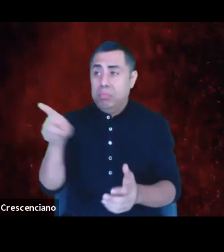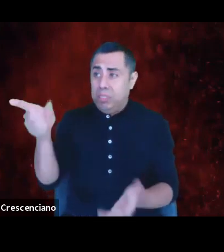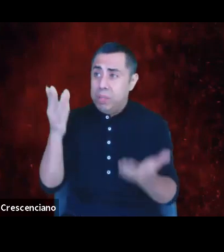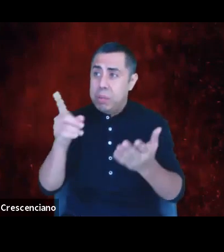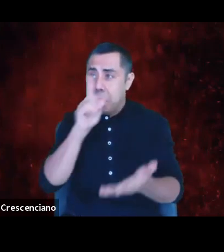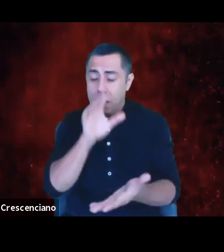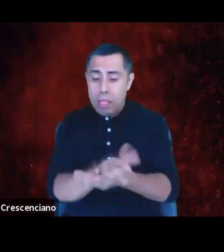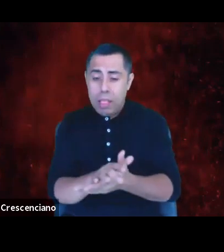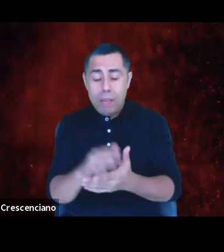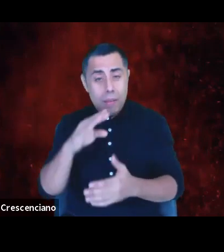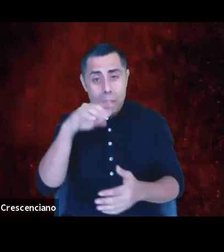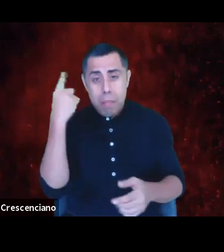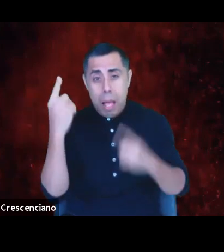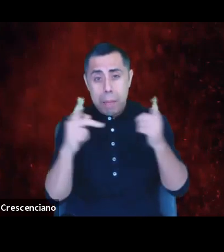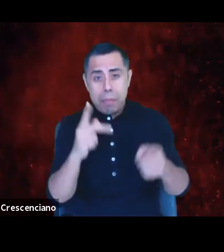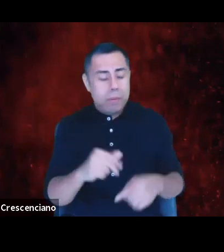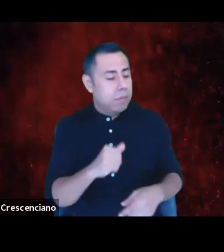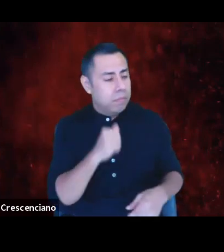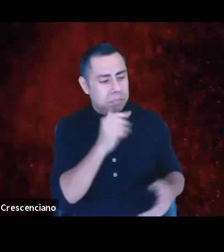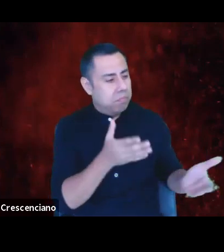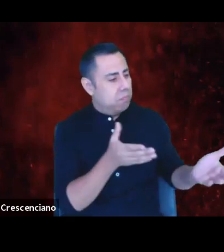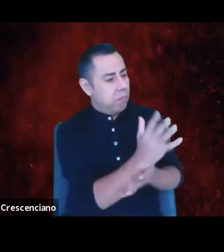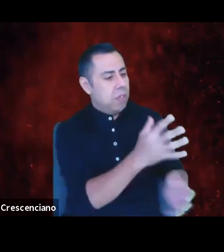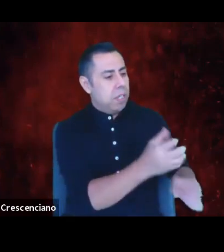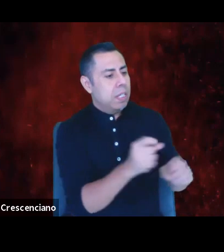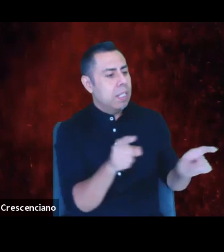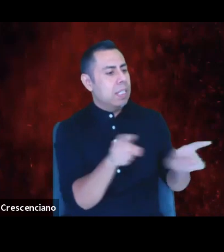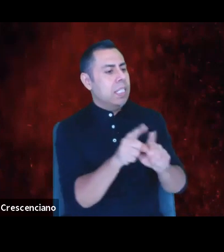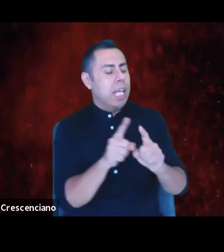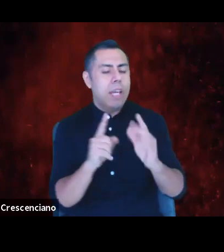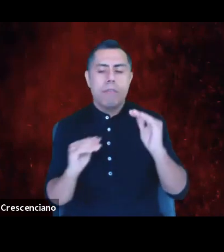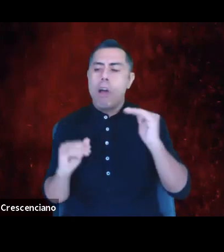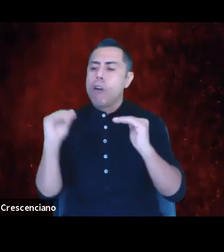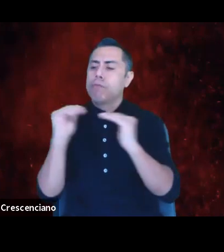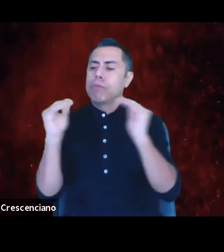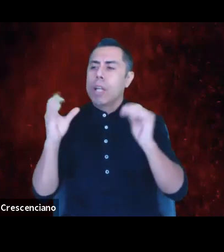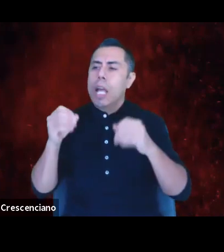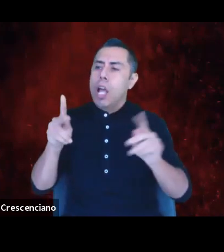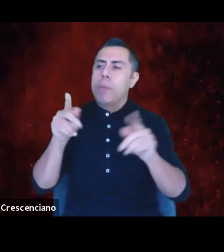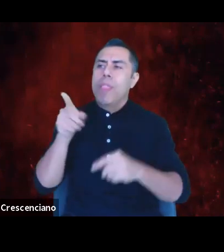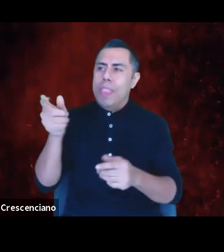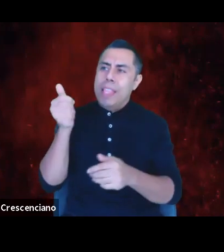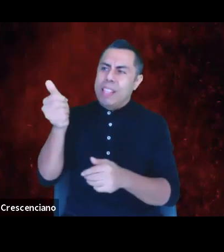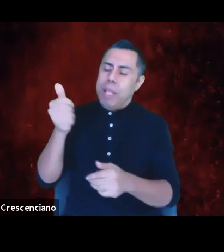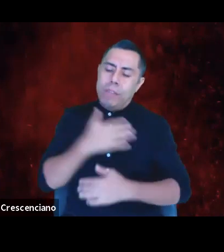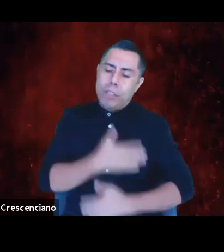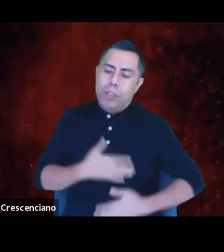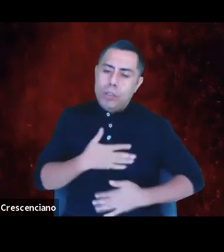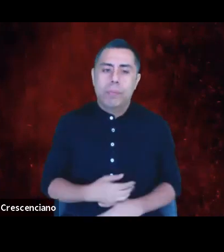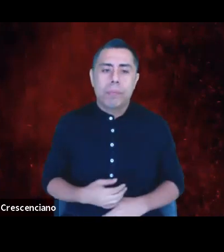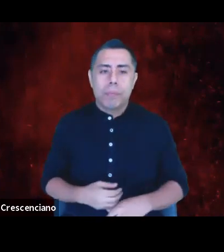to the same equity and opportunity that they themselves enjoy. Foundations and our funding community